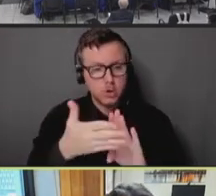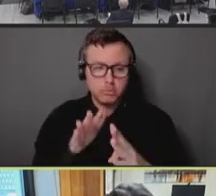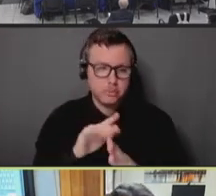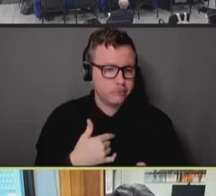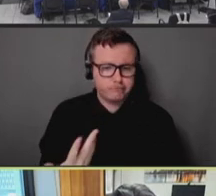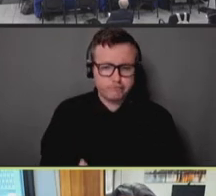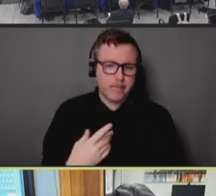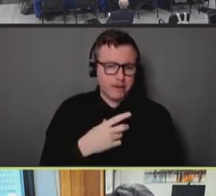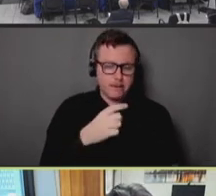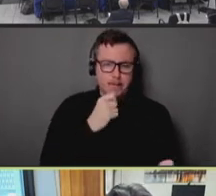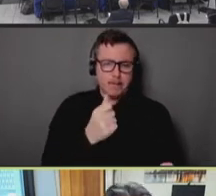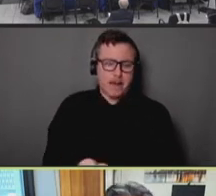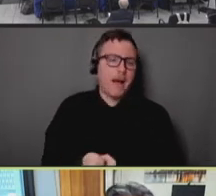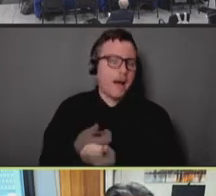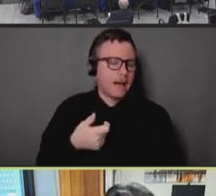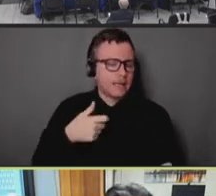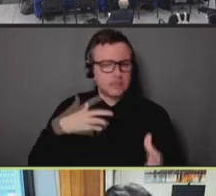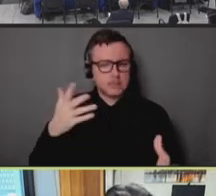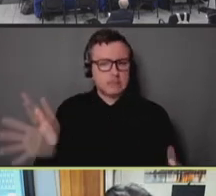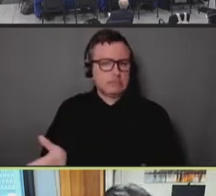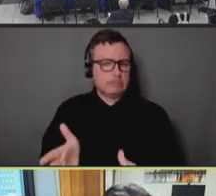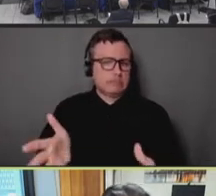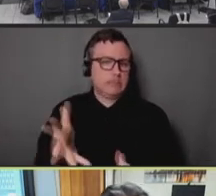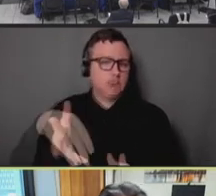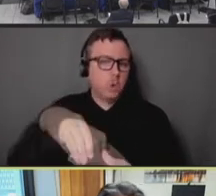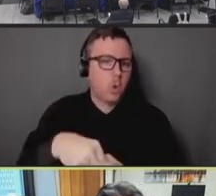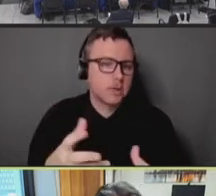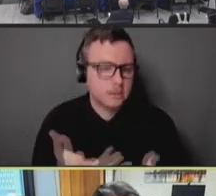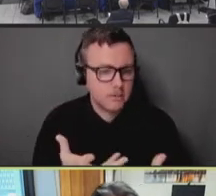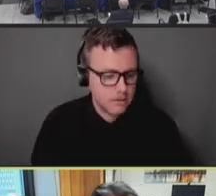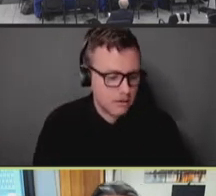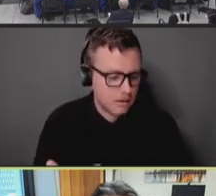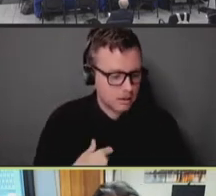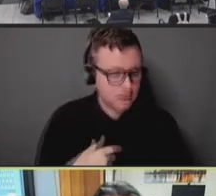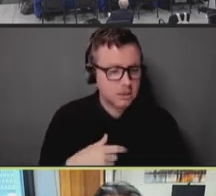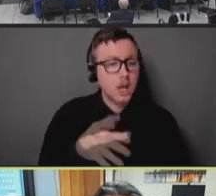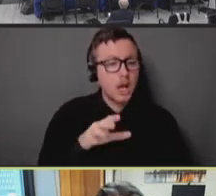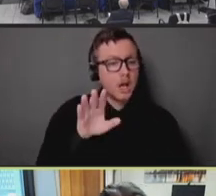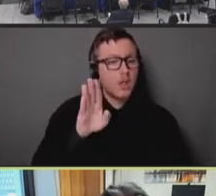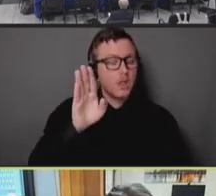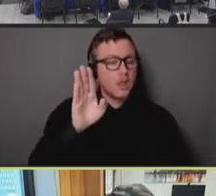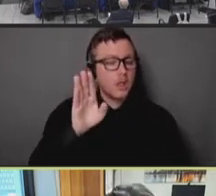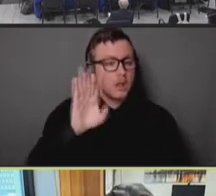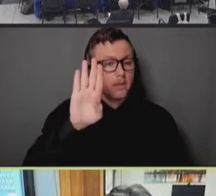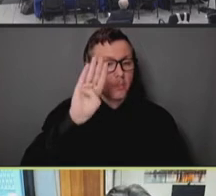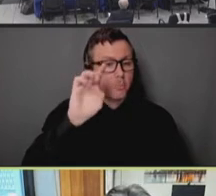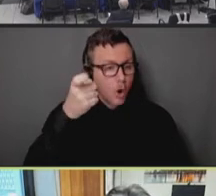to engage them in vaccination. And the borough of the Bronx, as well, which has, at baseline,